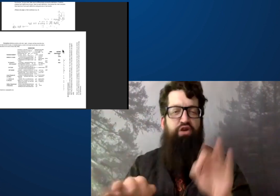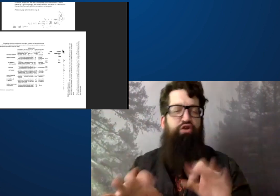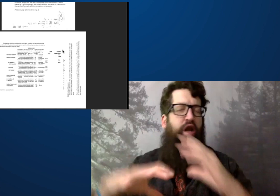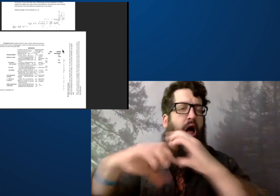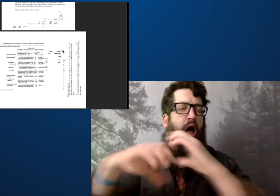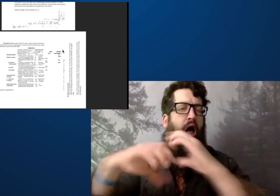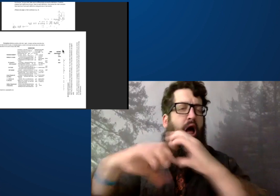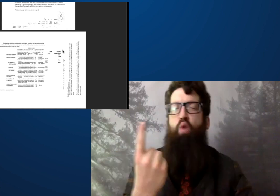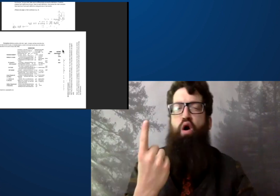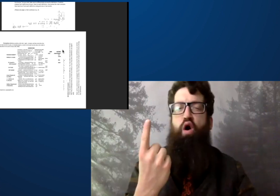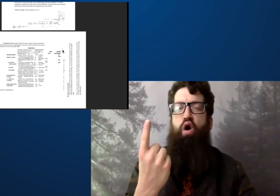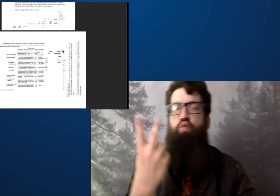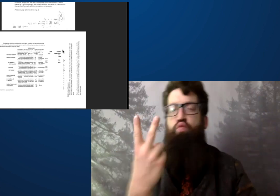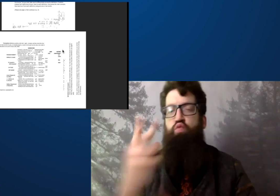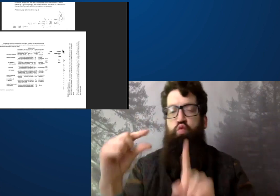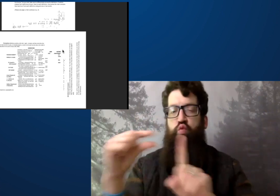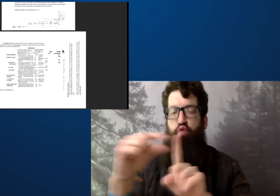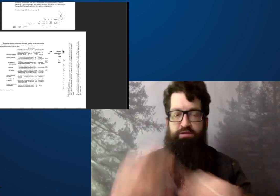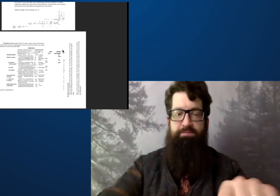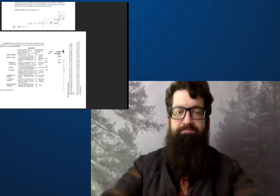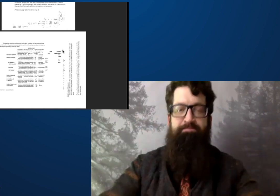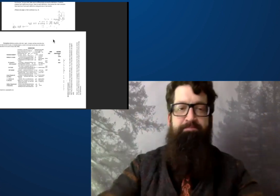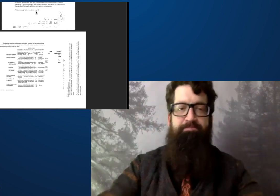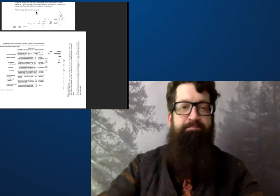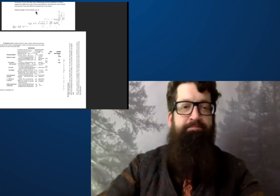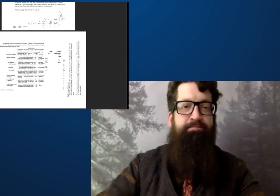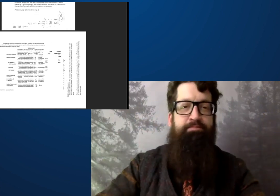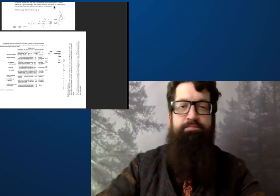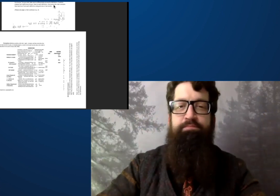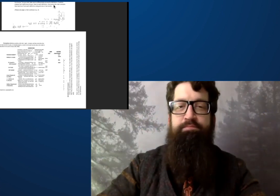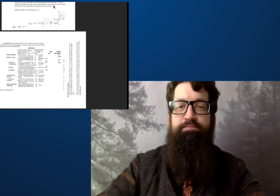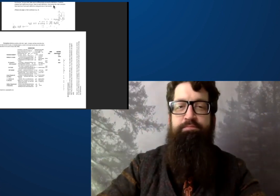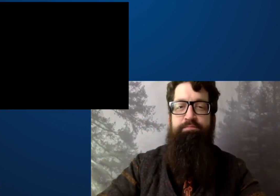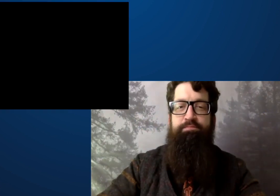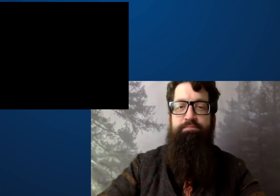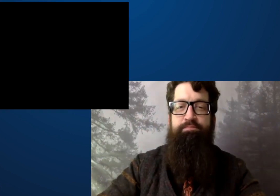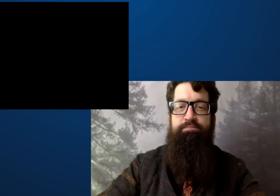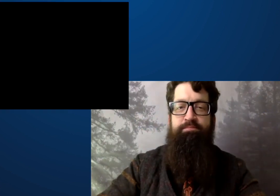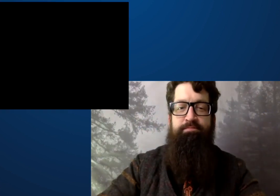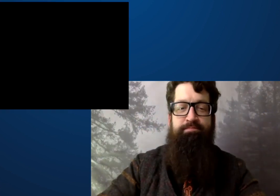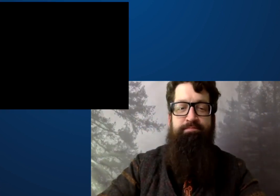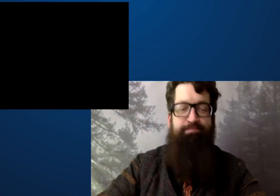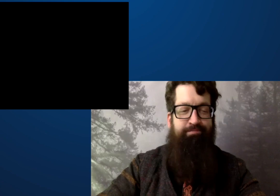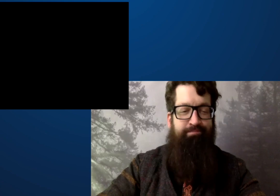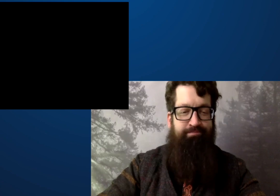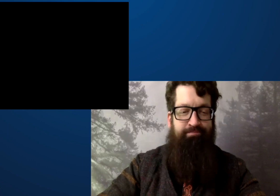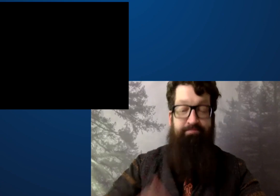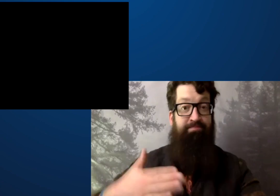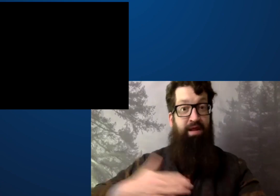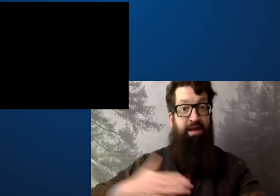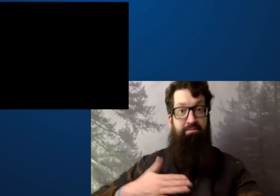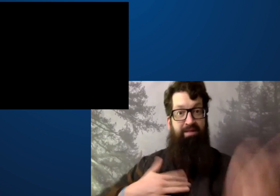And then as I was saying, I would like you to summarize each of these nine definitions listed using one or two words.